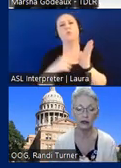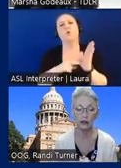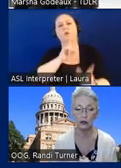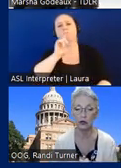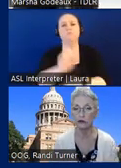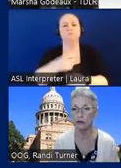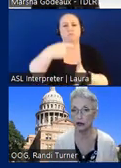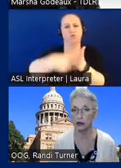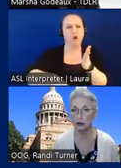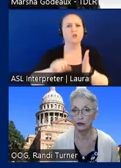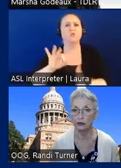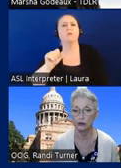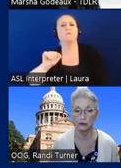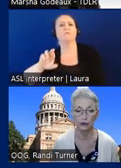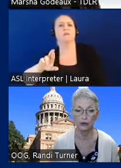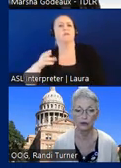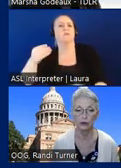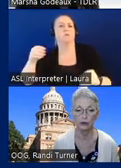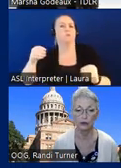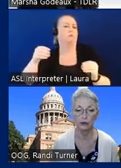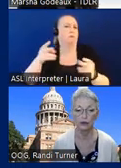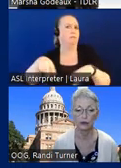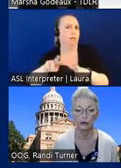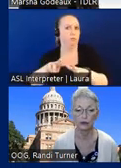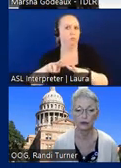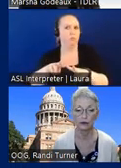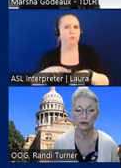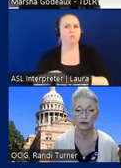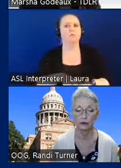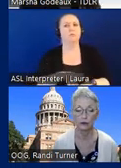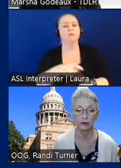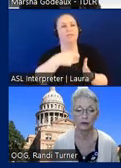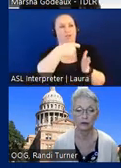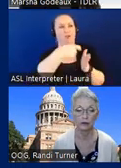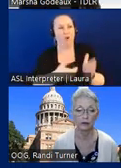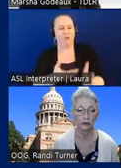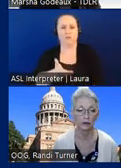the fair market value we look at the cost submitted so it's going to be what what they